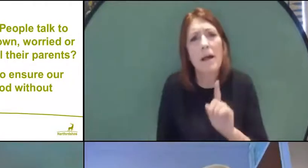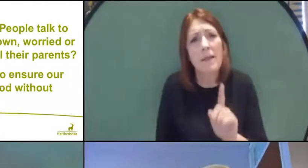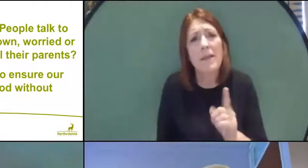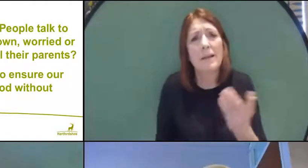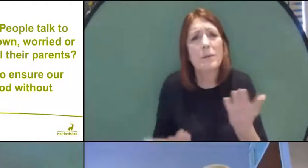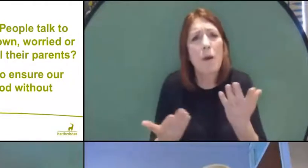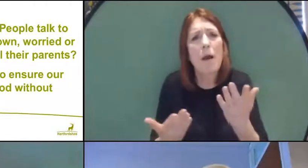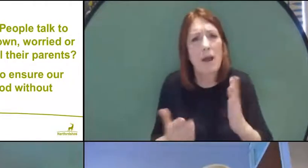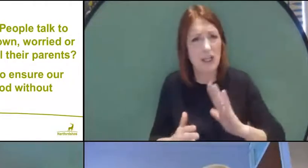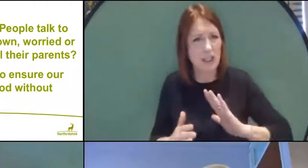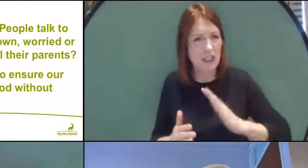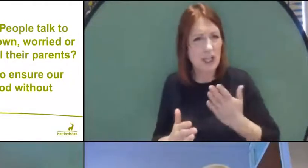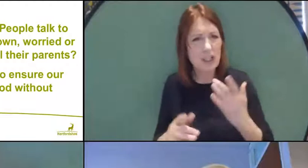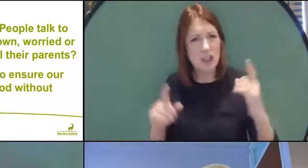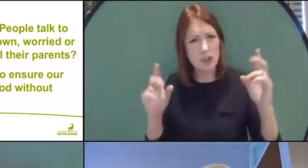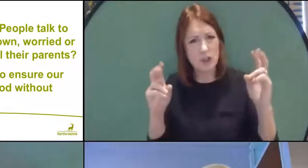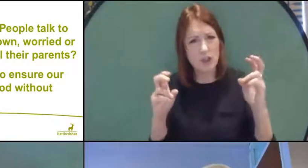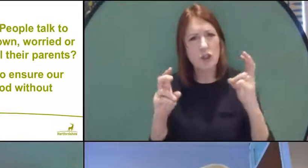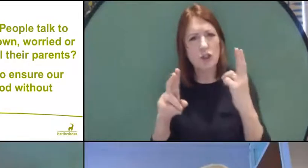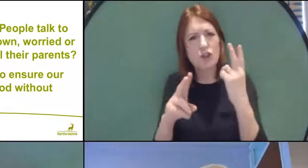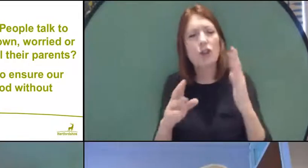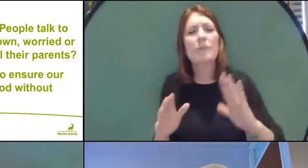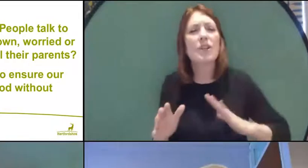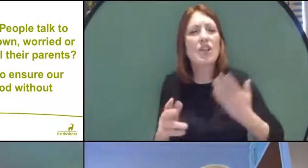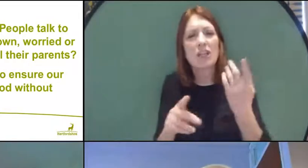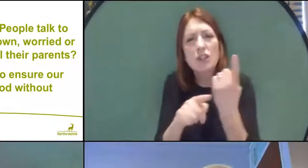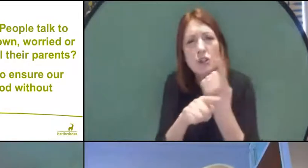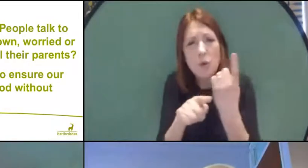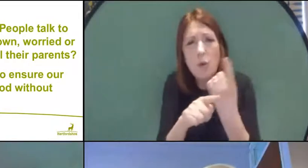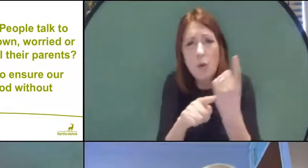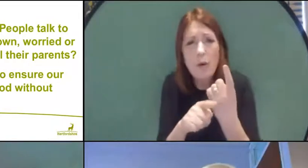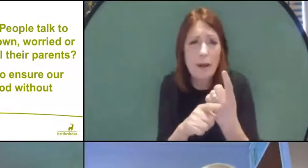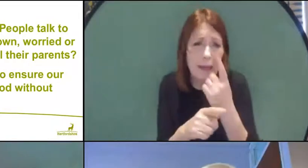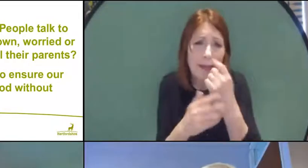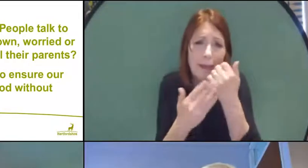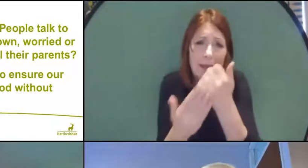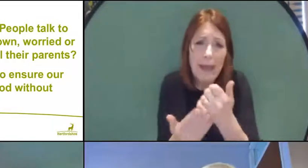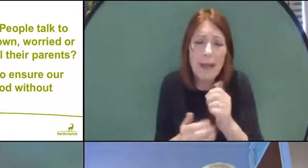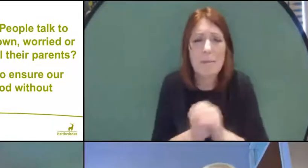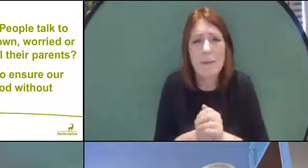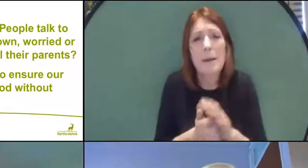because you may be helping yourself, but equally you may well be helping others as